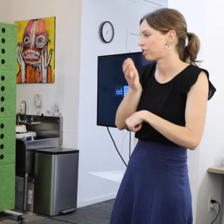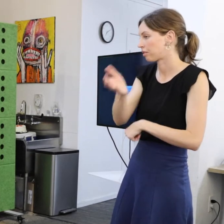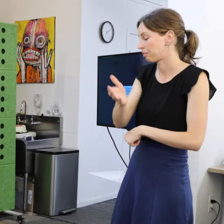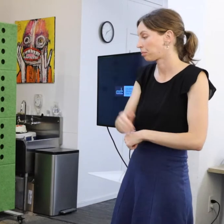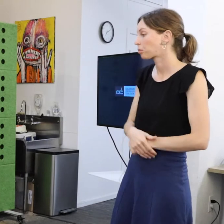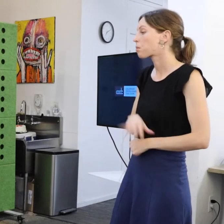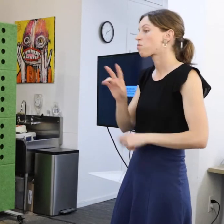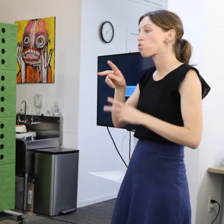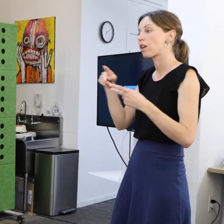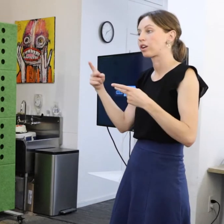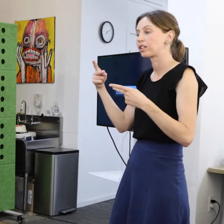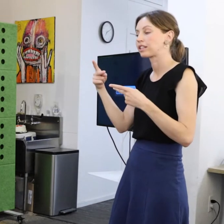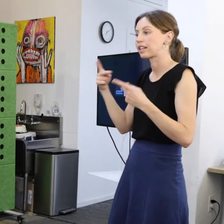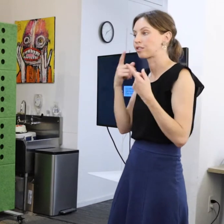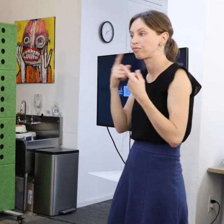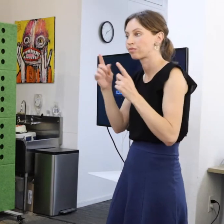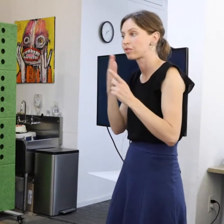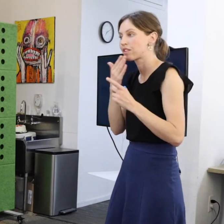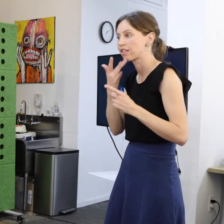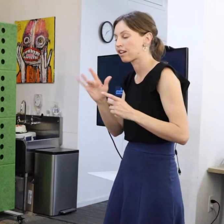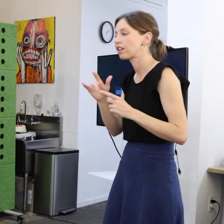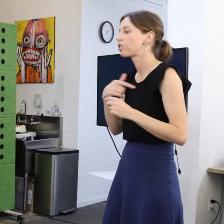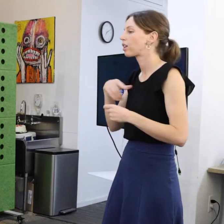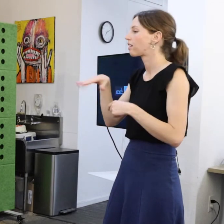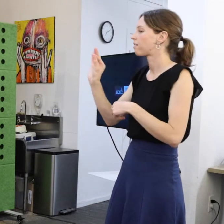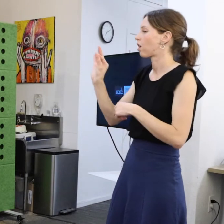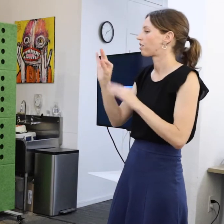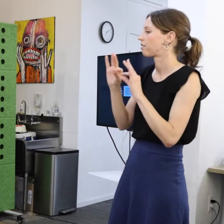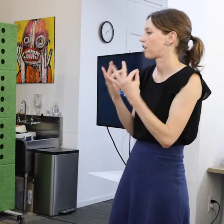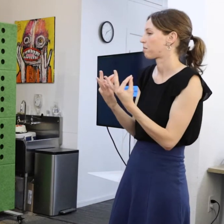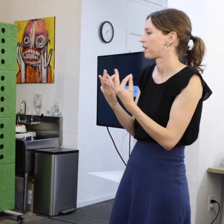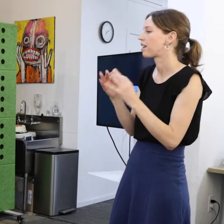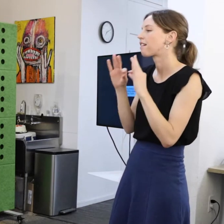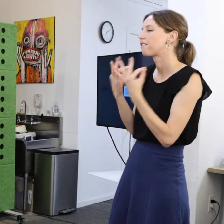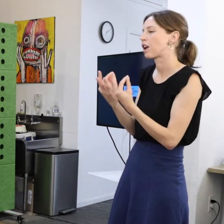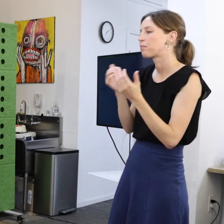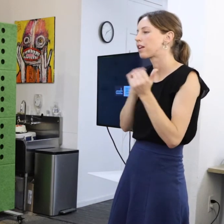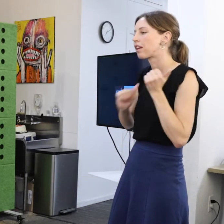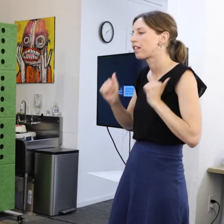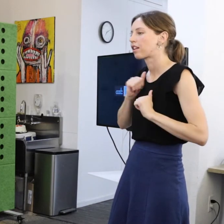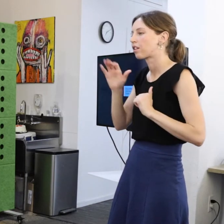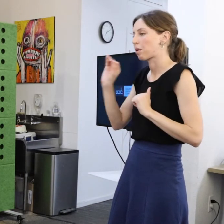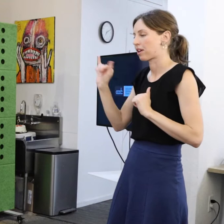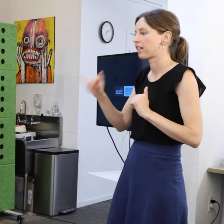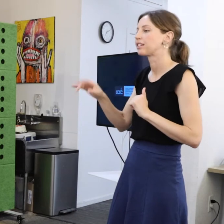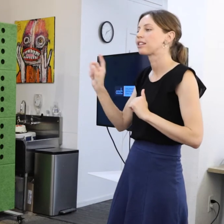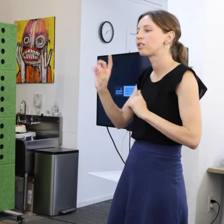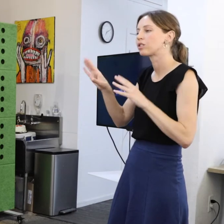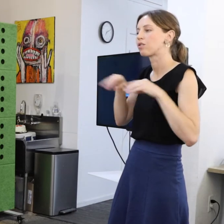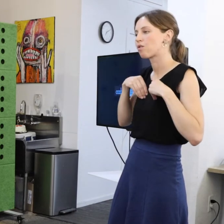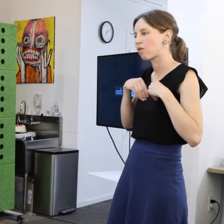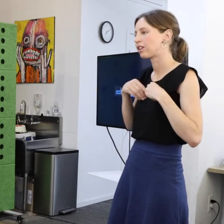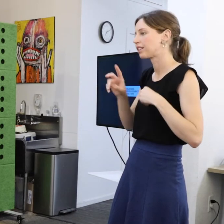Her second break in the industry was discovering Phamaly. Phamaly theater company is Denver's own disability-focused